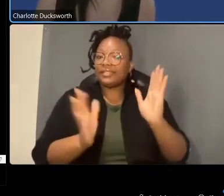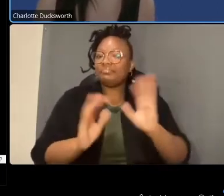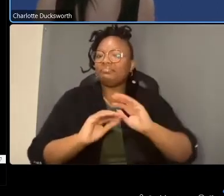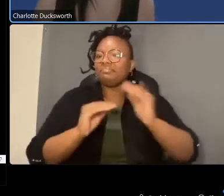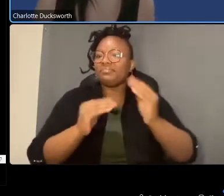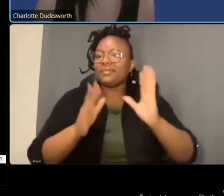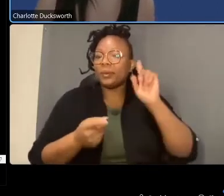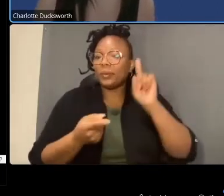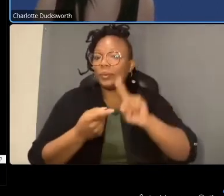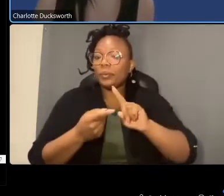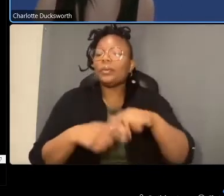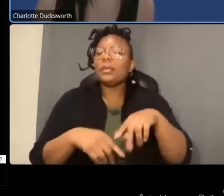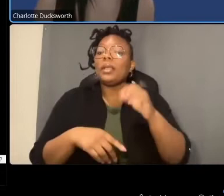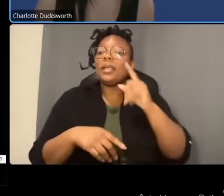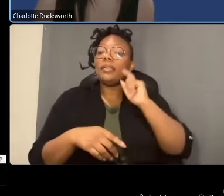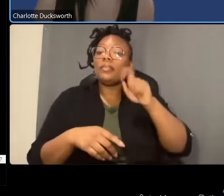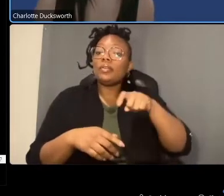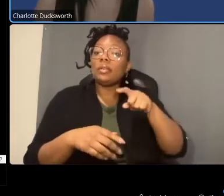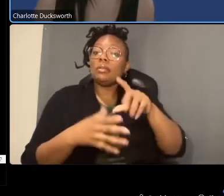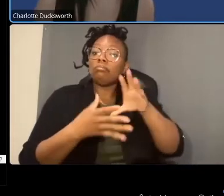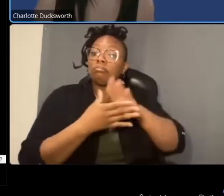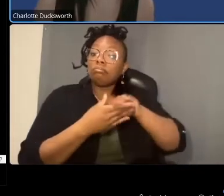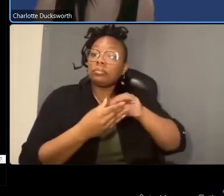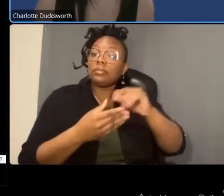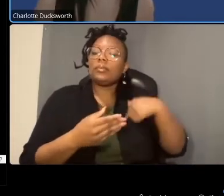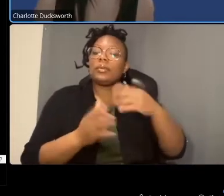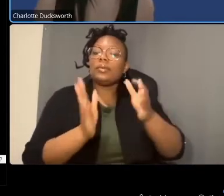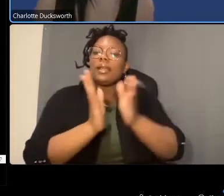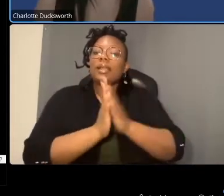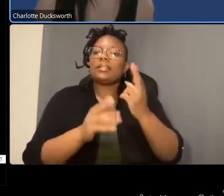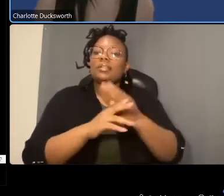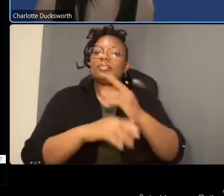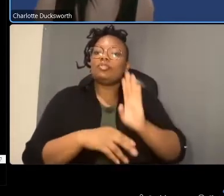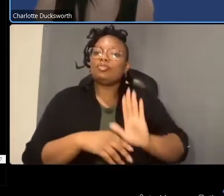if you need to speak we will ask that you use the raised hand feature